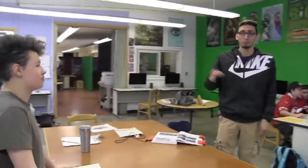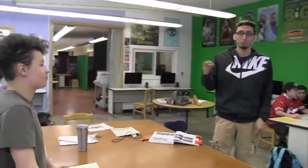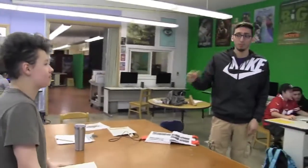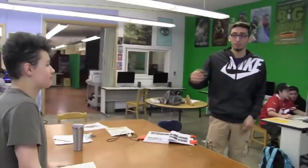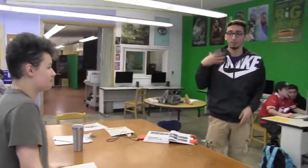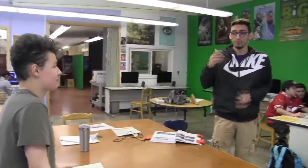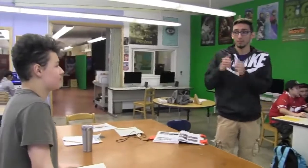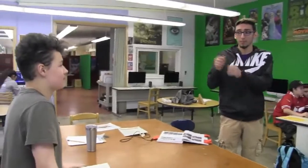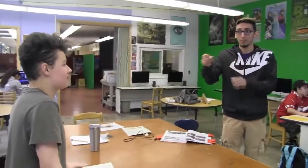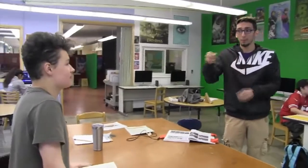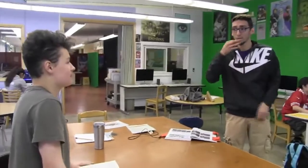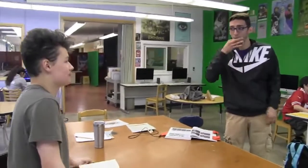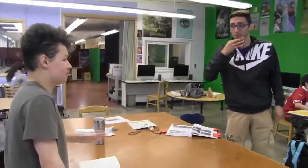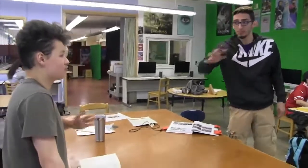Alright, see you soon.